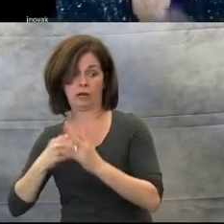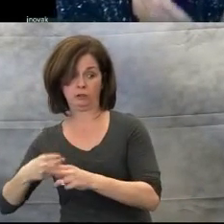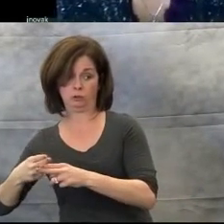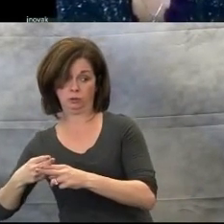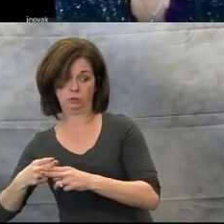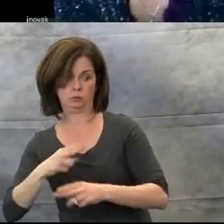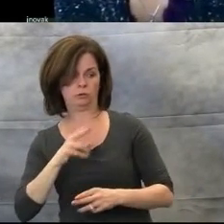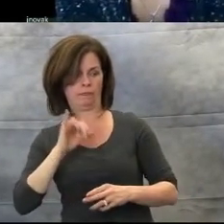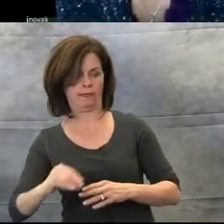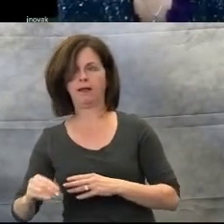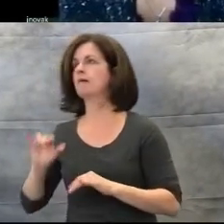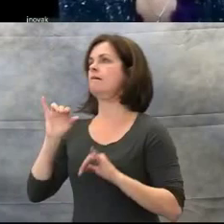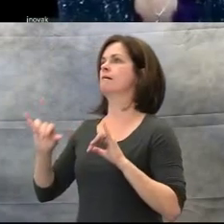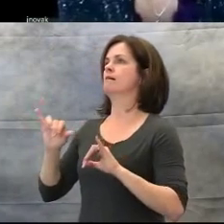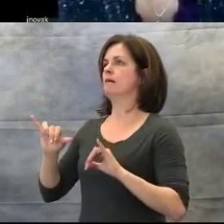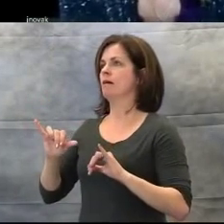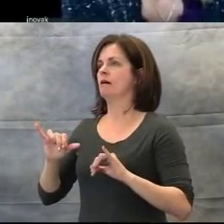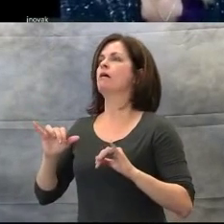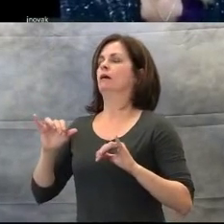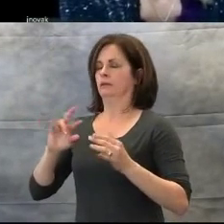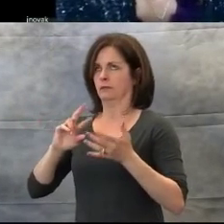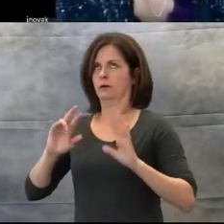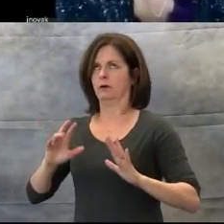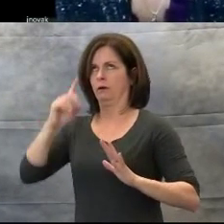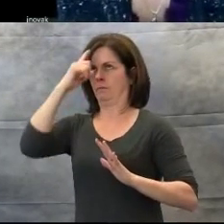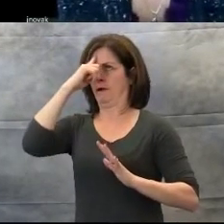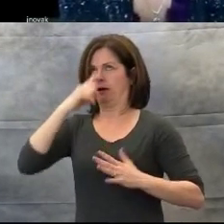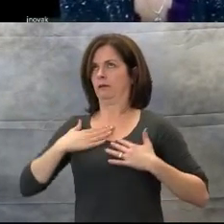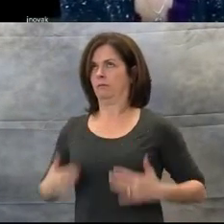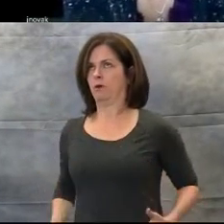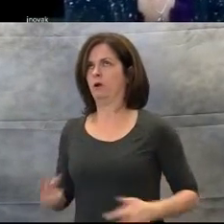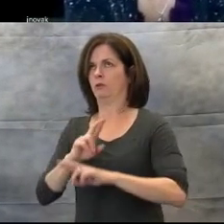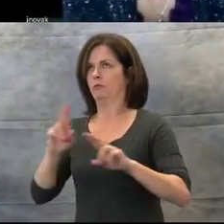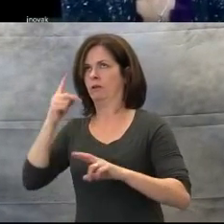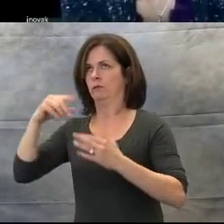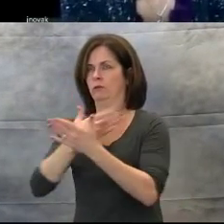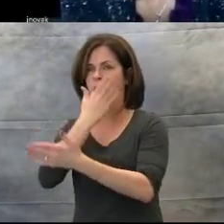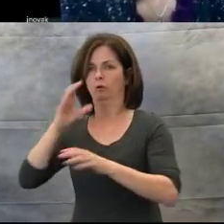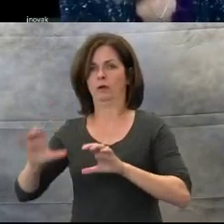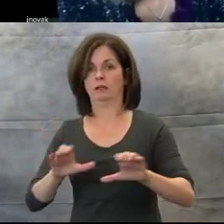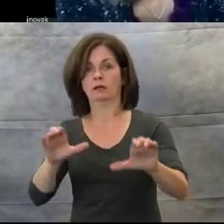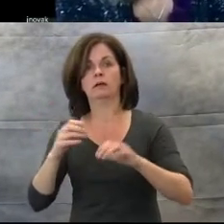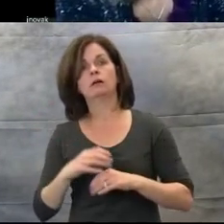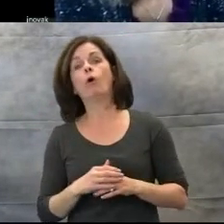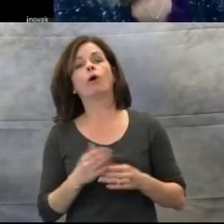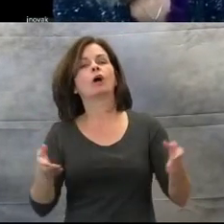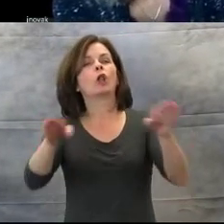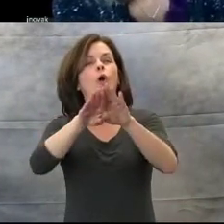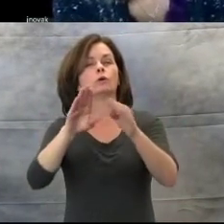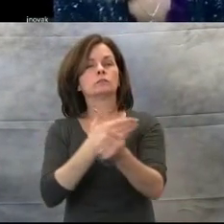for this new activity. "Closing" songs or "Good-bye" songs are also an important, critical tool